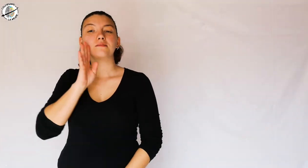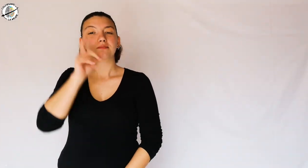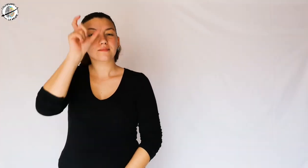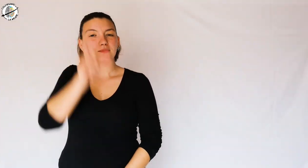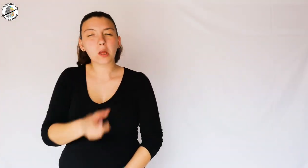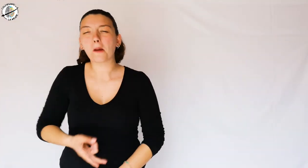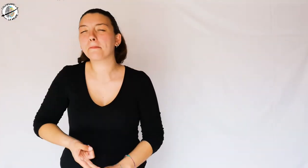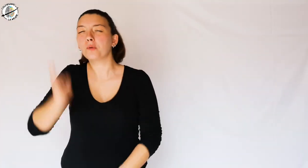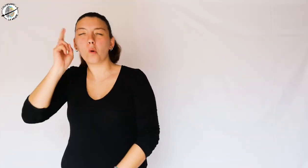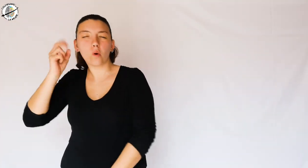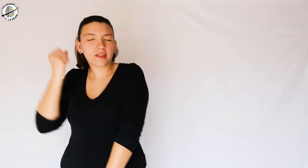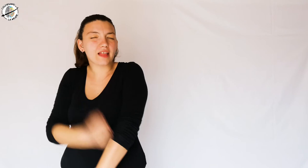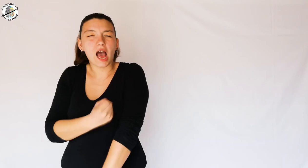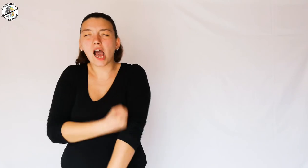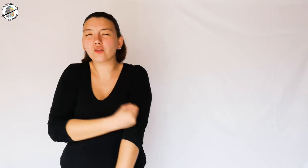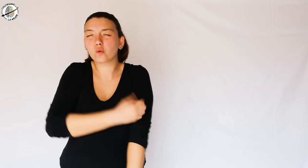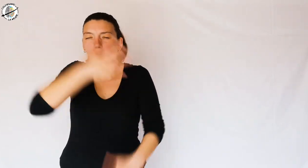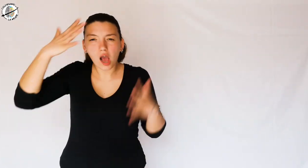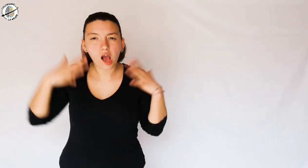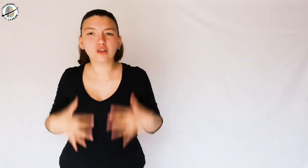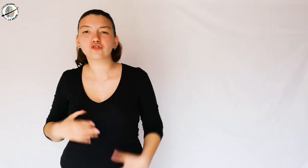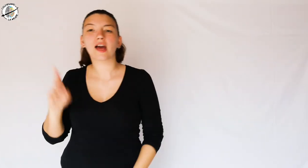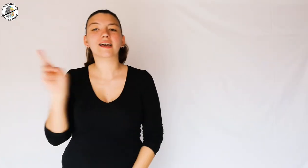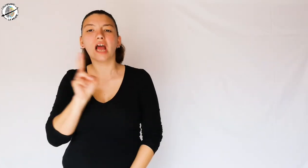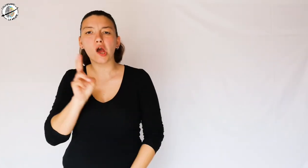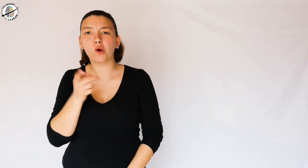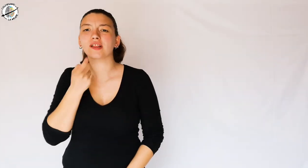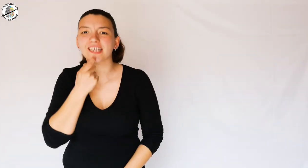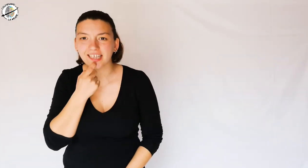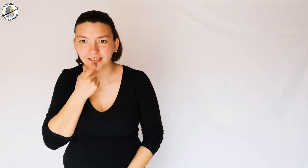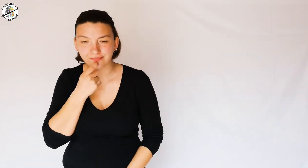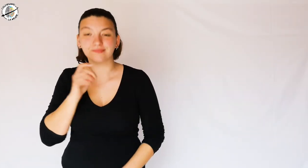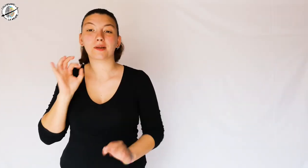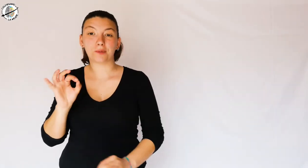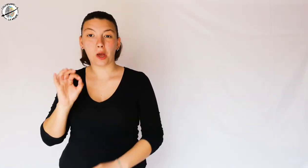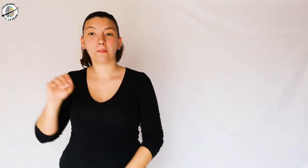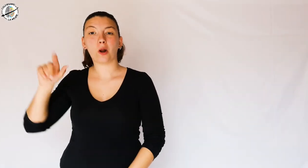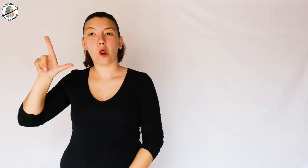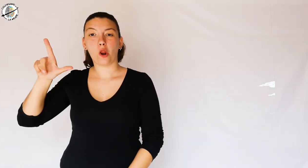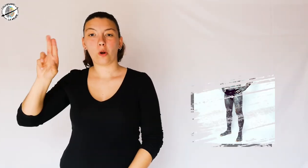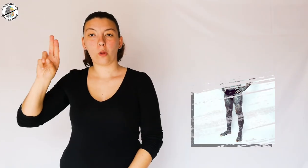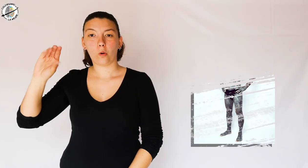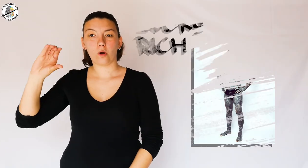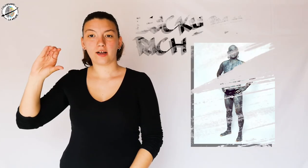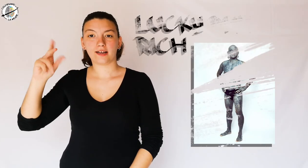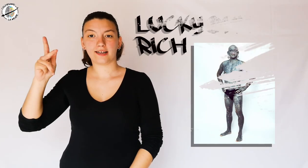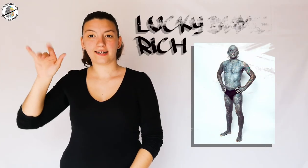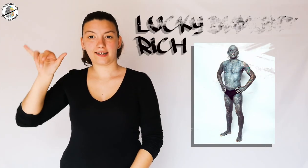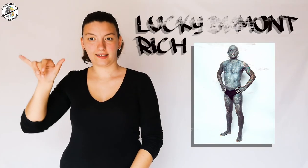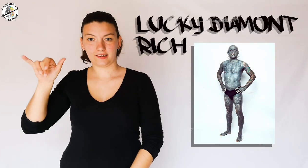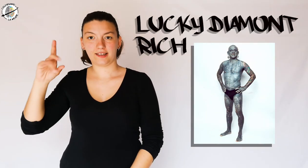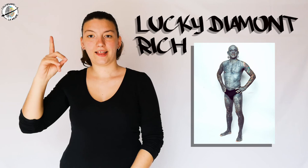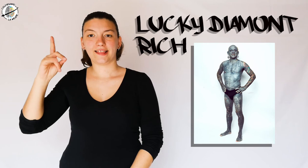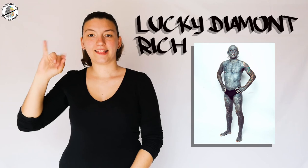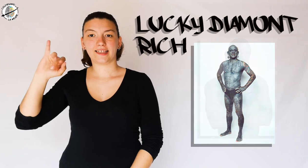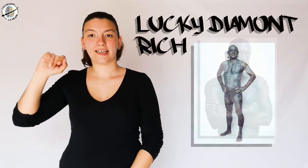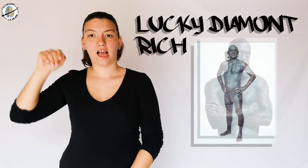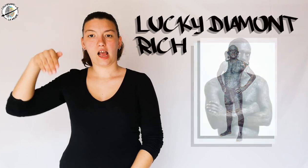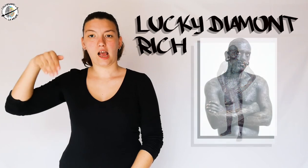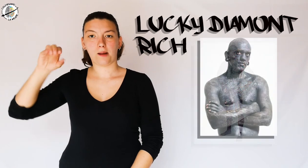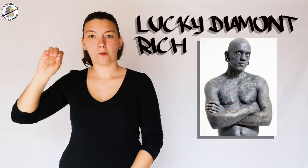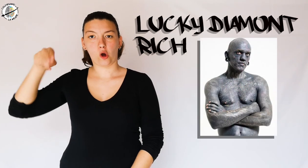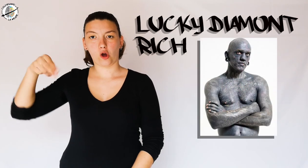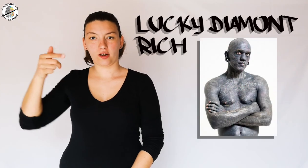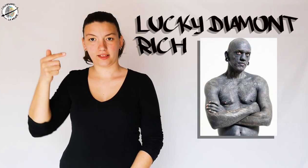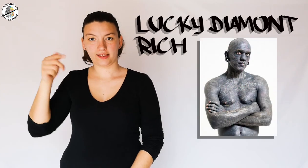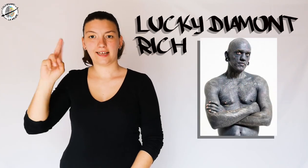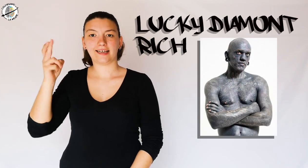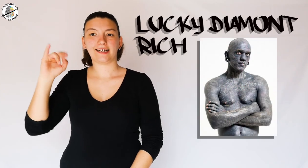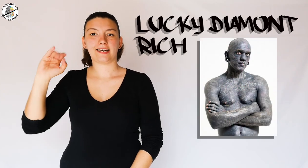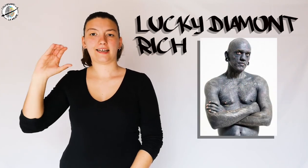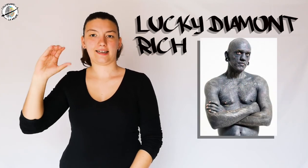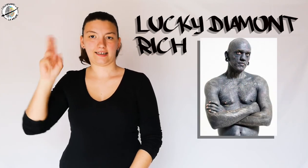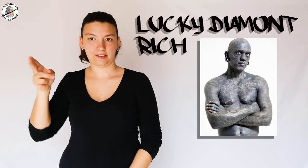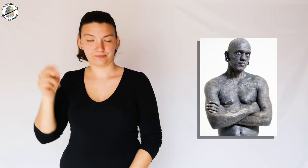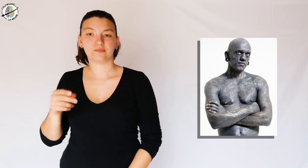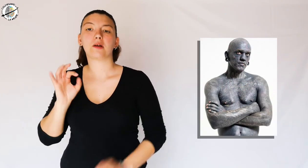The most tattooed man is Lucky Diamont Rich.